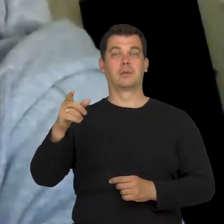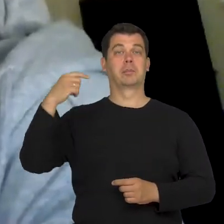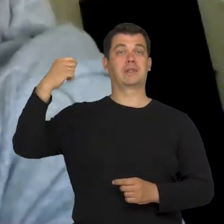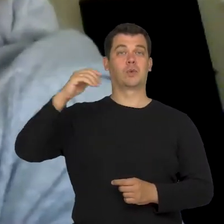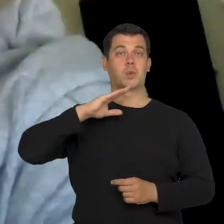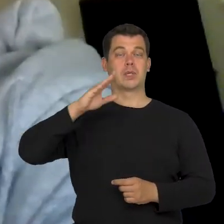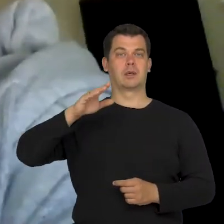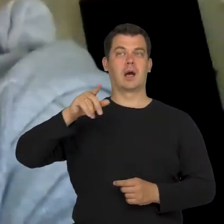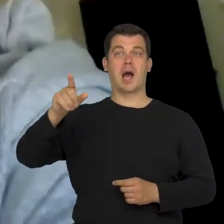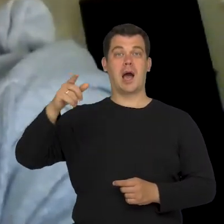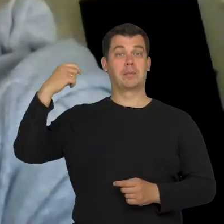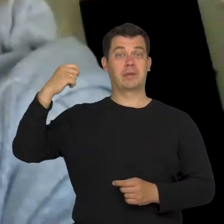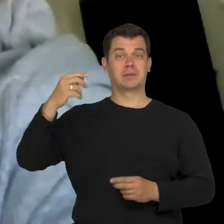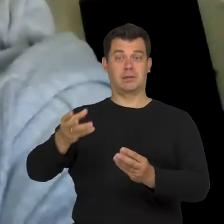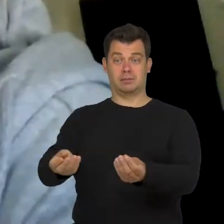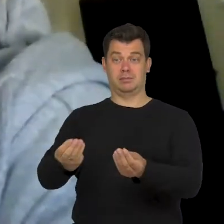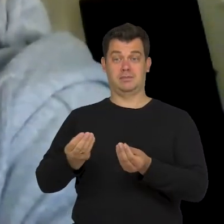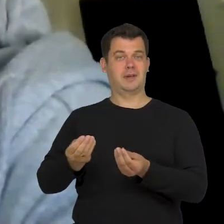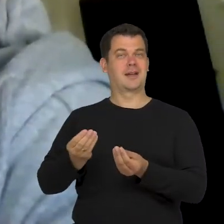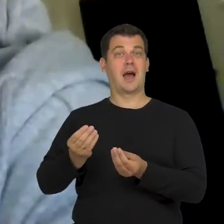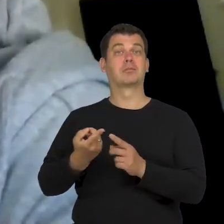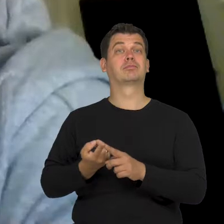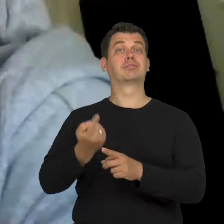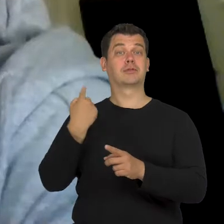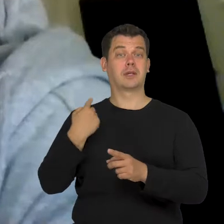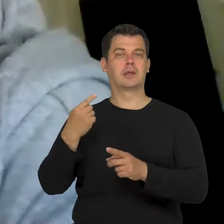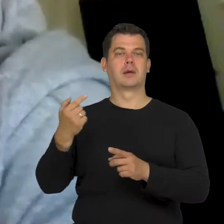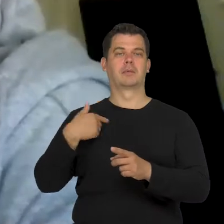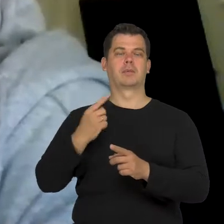before they were shown to president Roosevelt they were retouched.